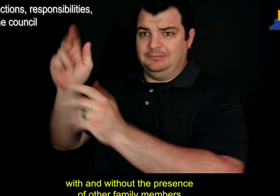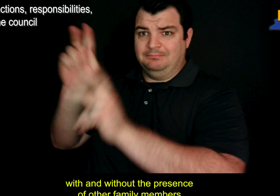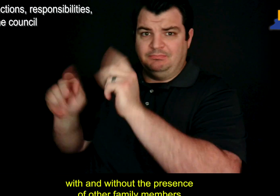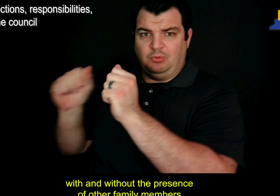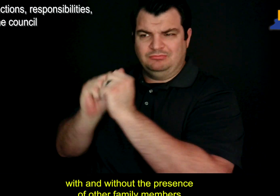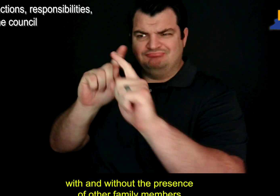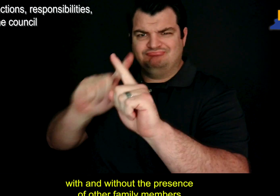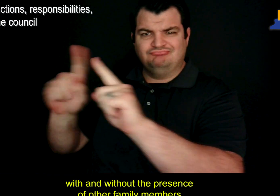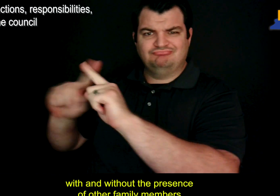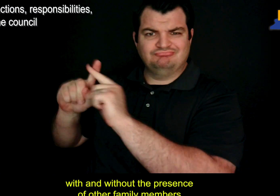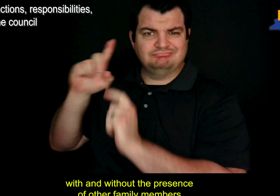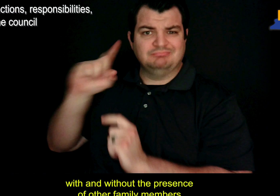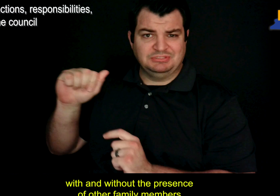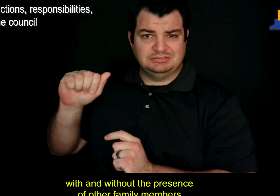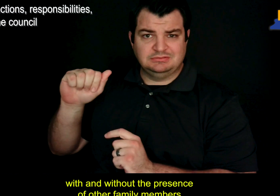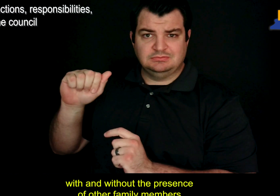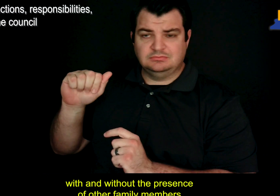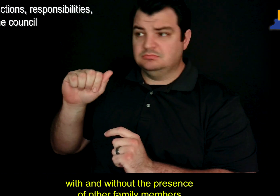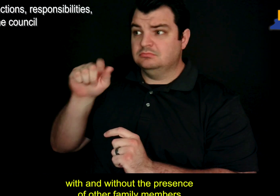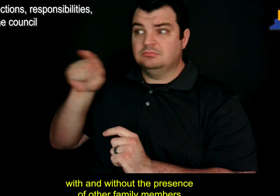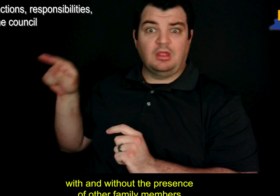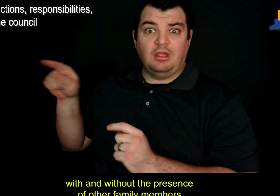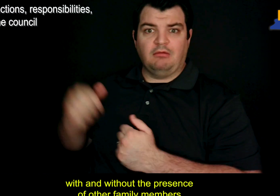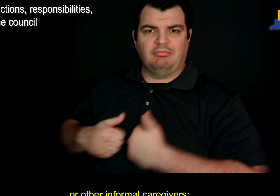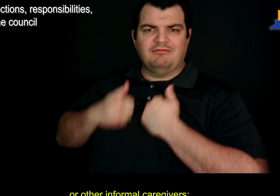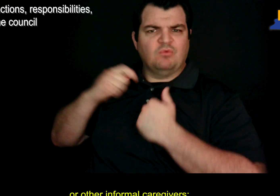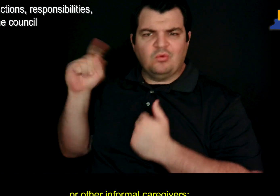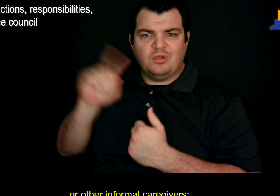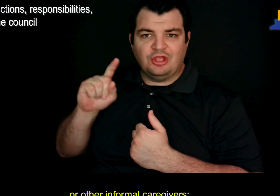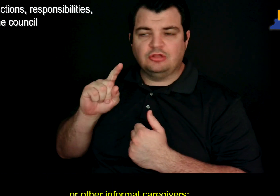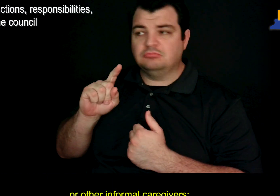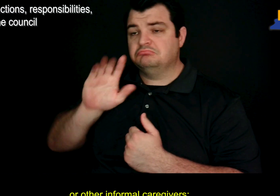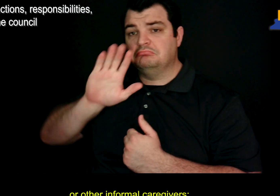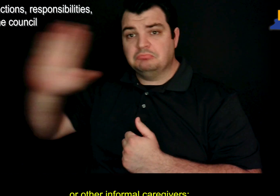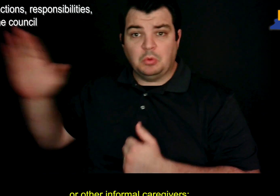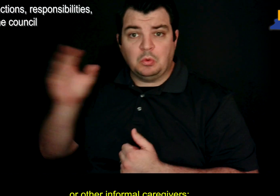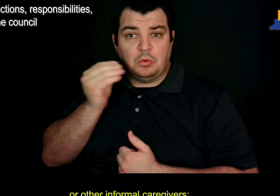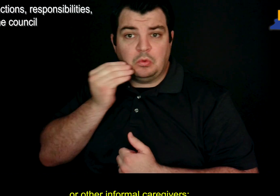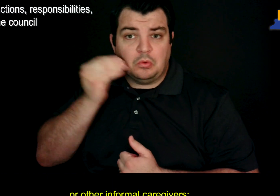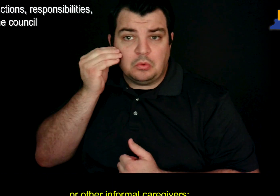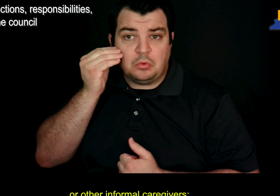with and without the presence of other family members or other informal caregivers;